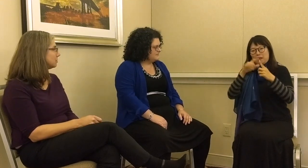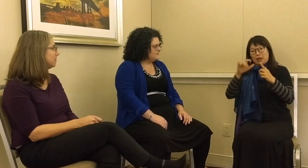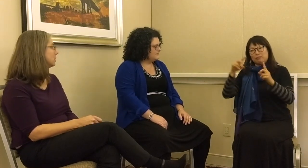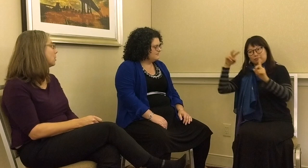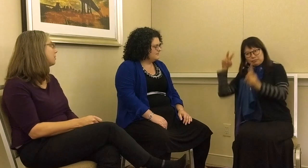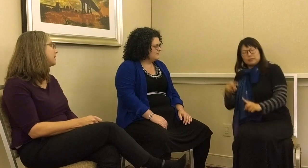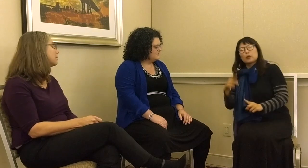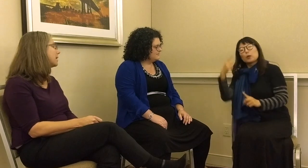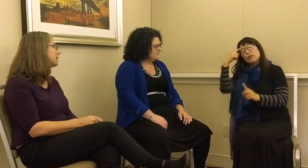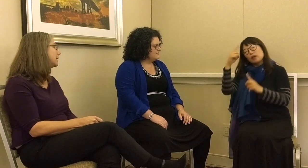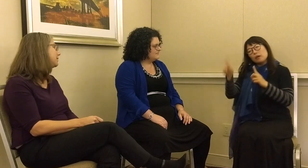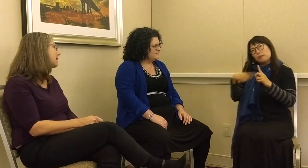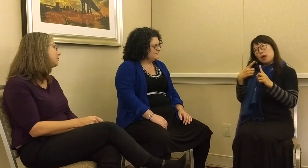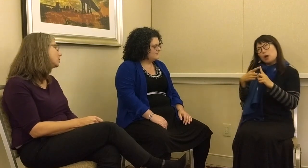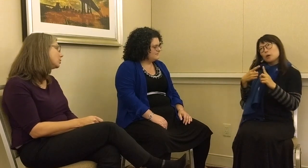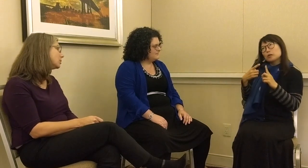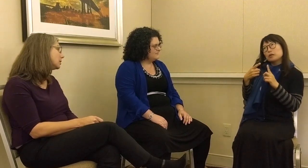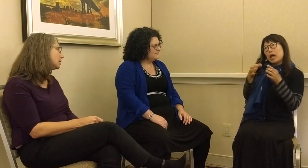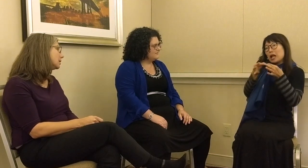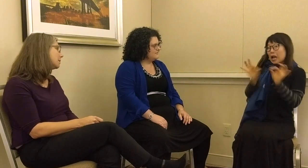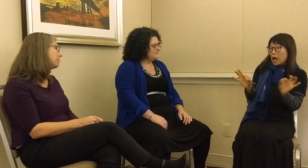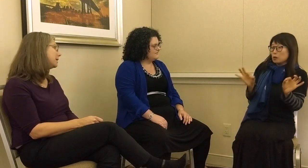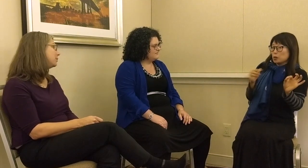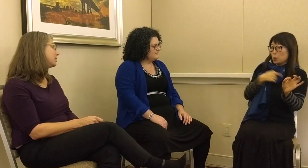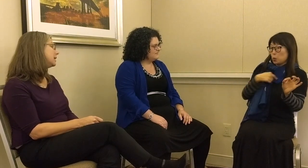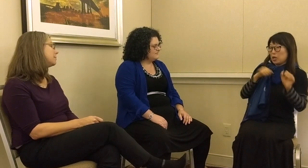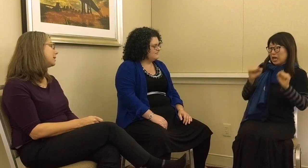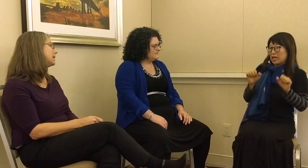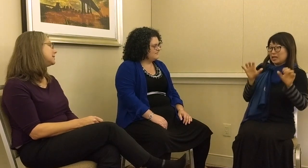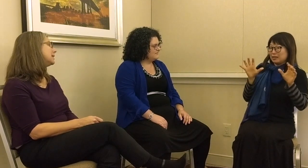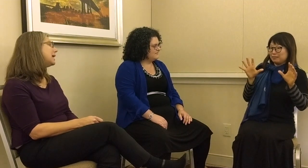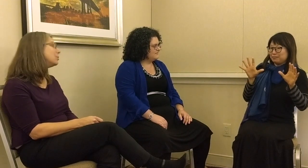language. Maybe you don’t think about it in that view, but if you think about it as